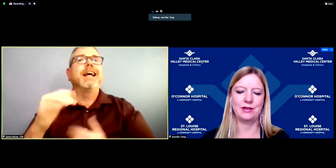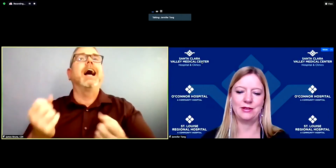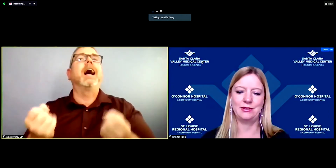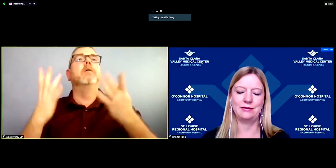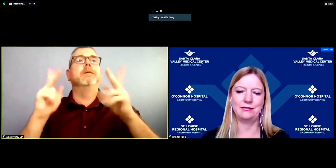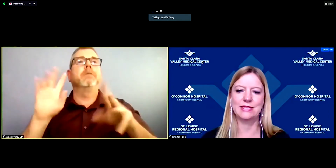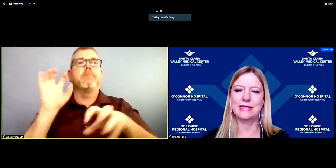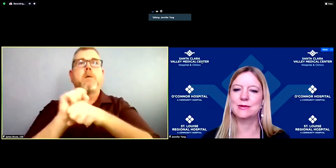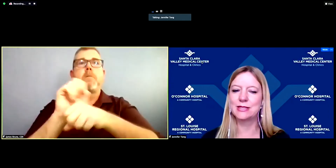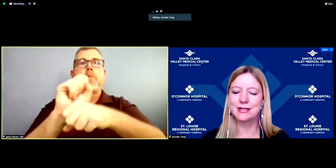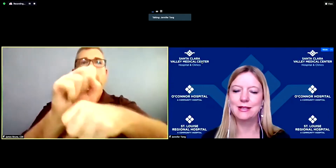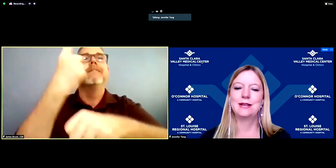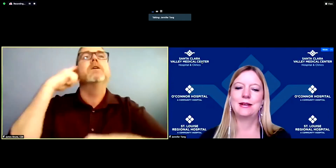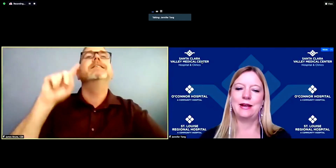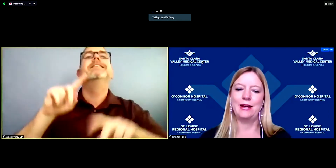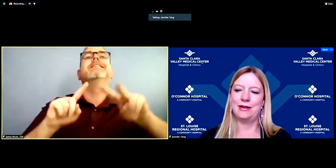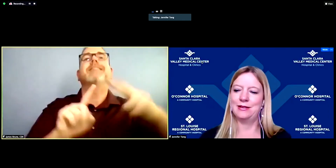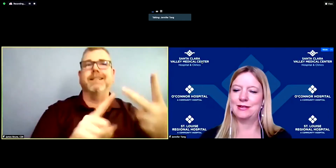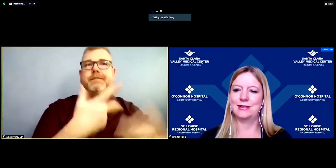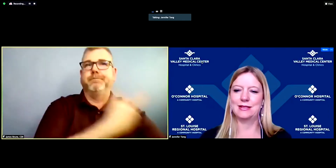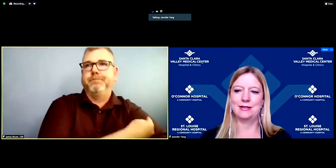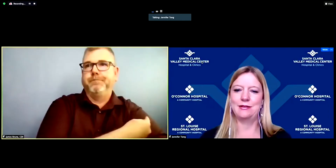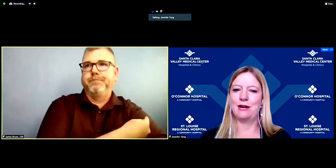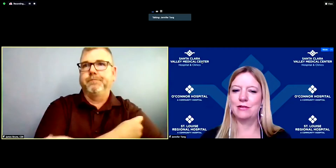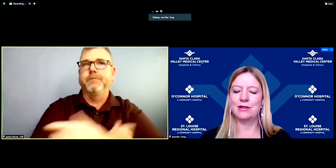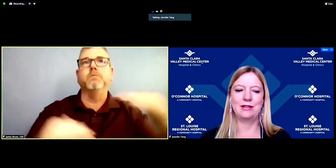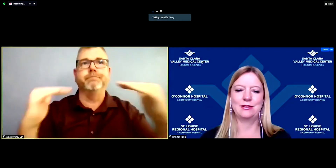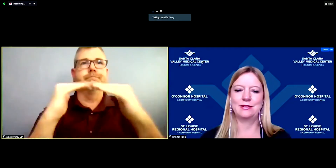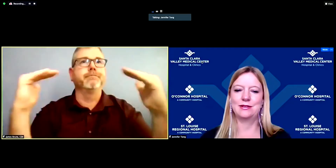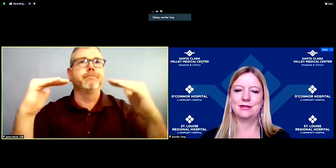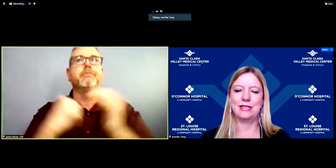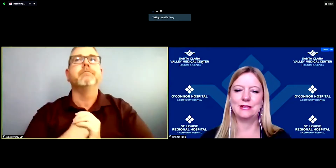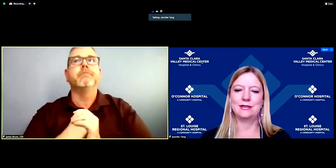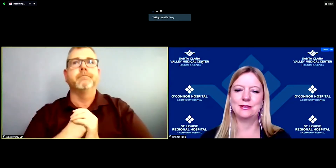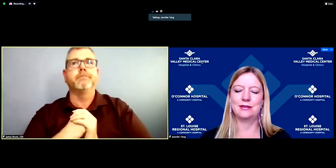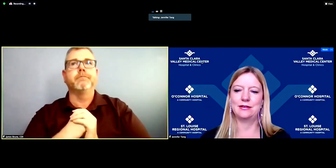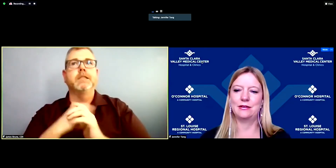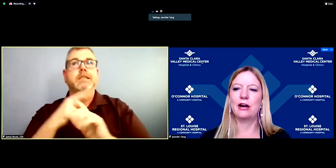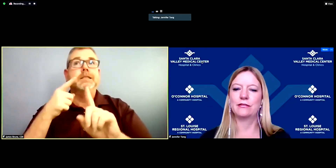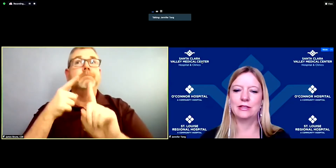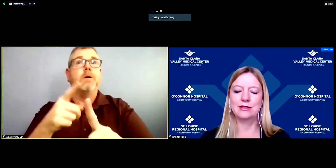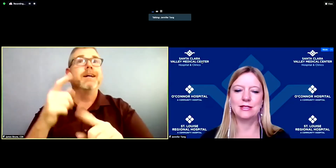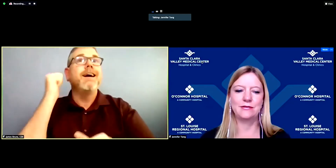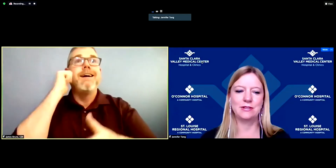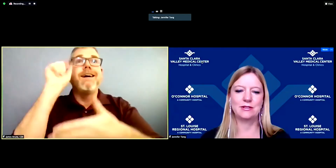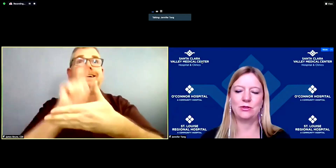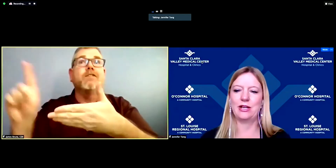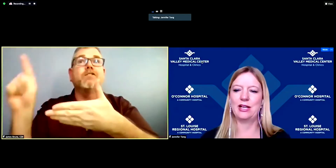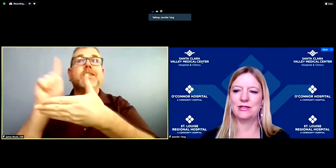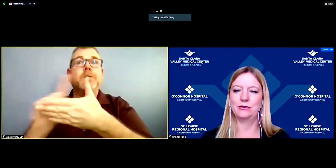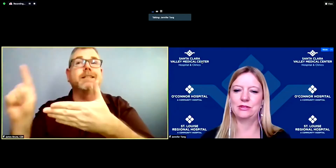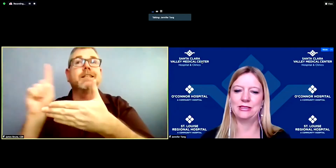uh assessment, and as i said, everything that the State is uh offering to give us we are absolutely